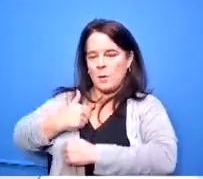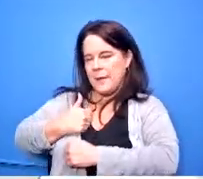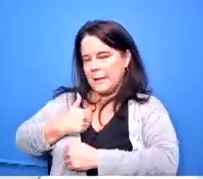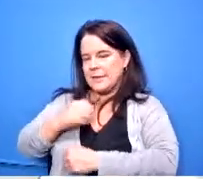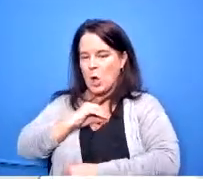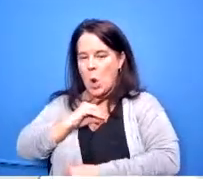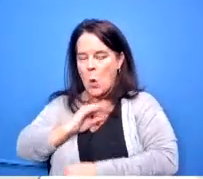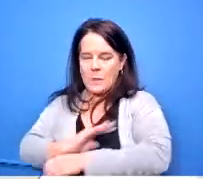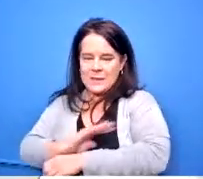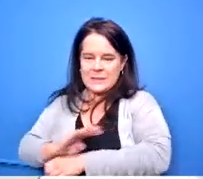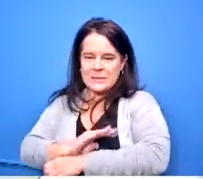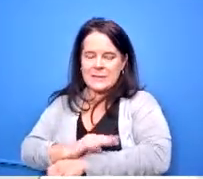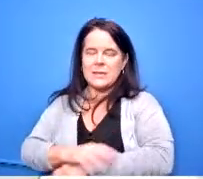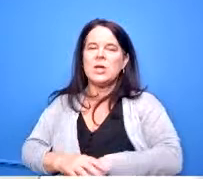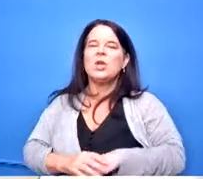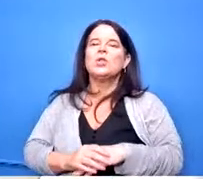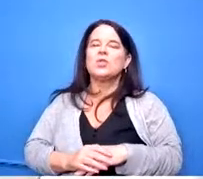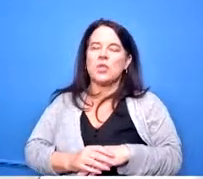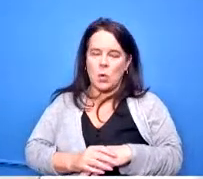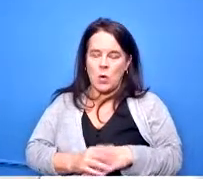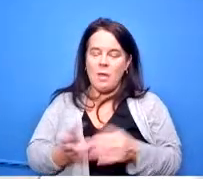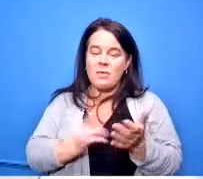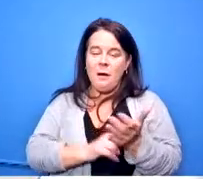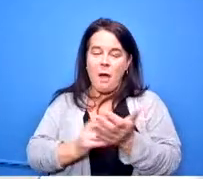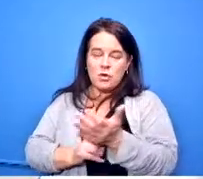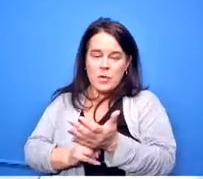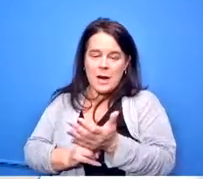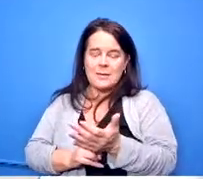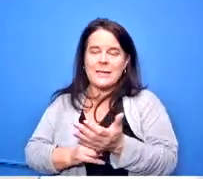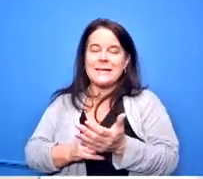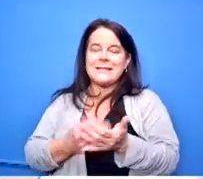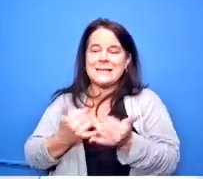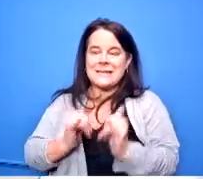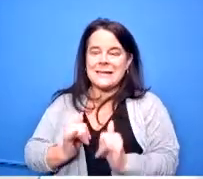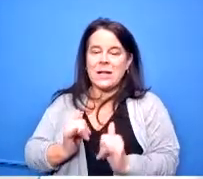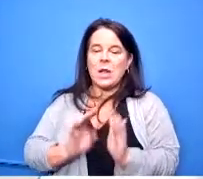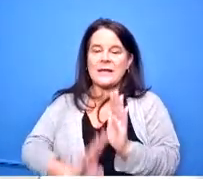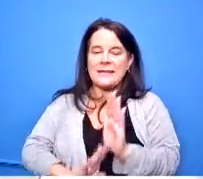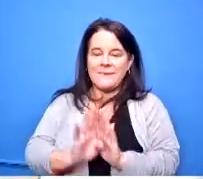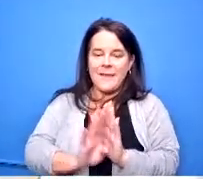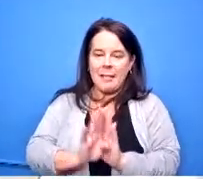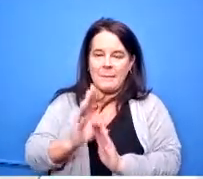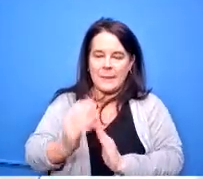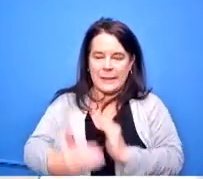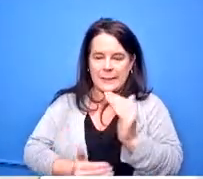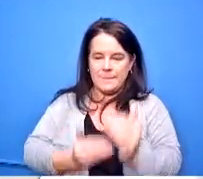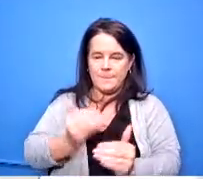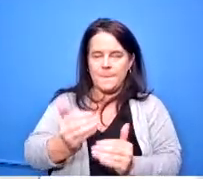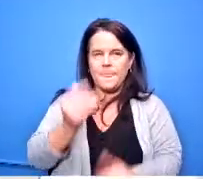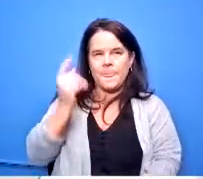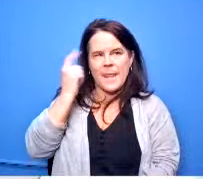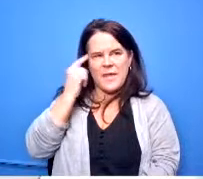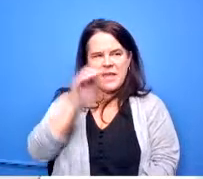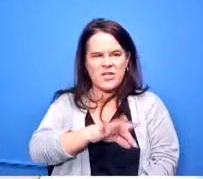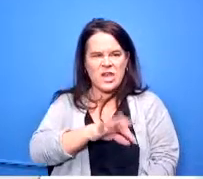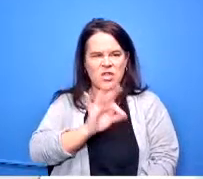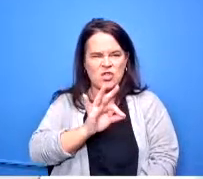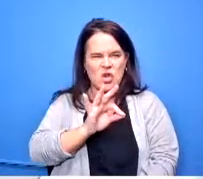so the contract is being developed they were chosen at the i think on at the end of last week